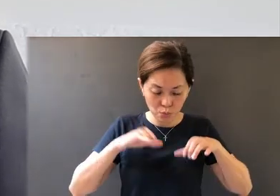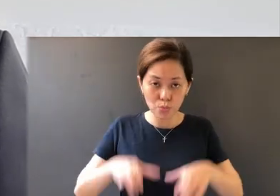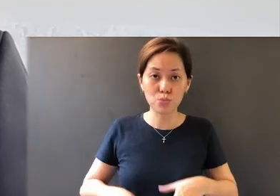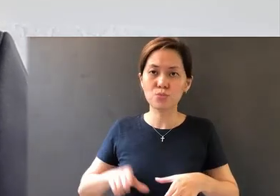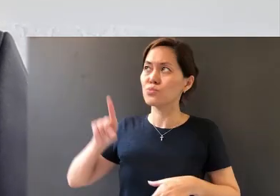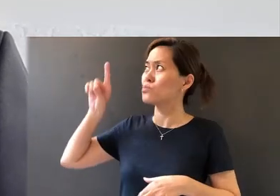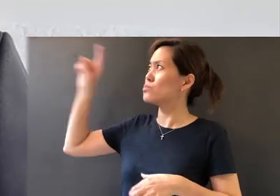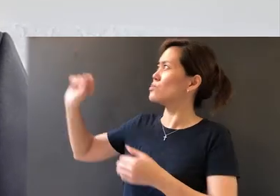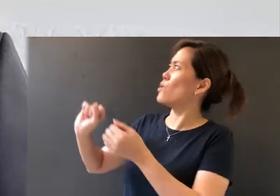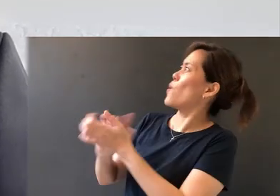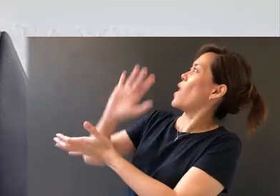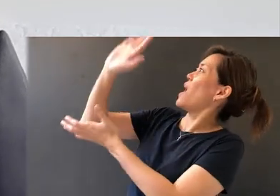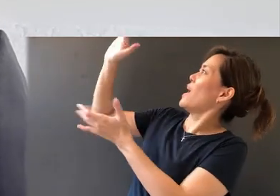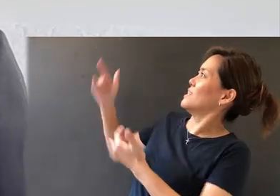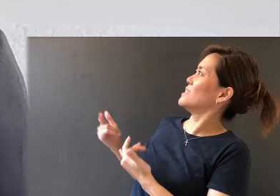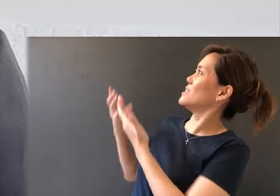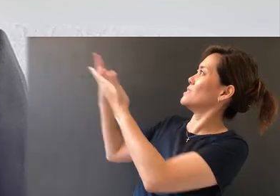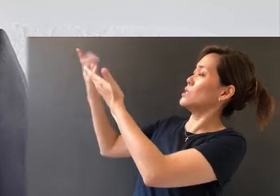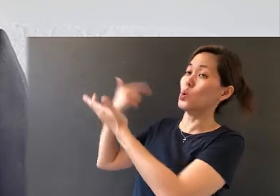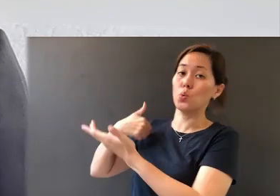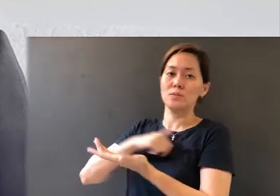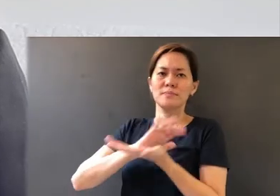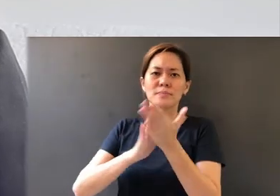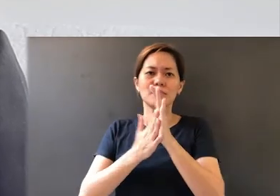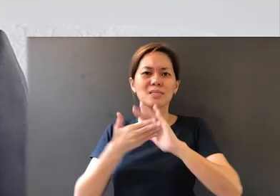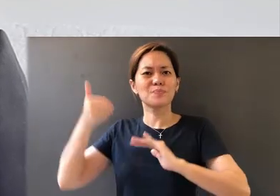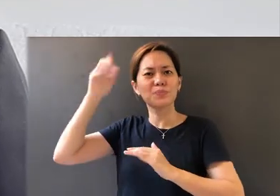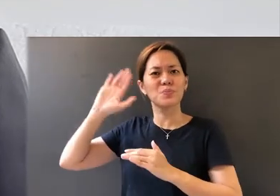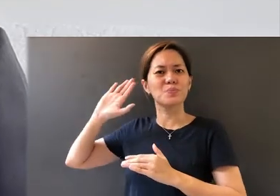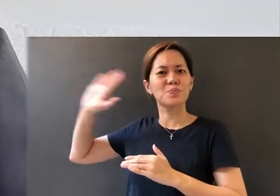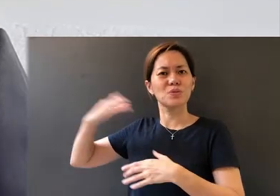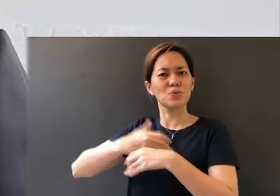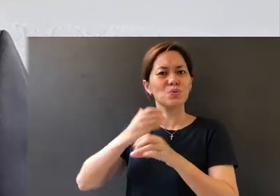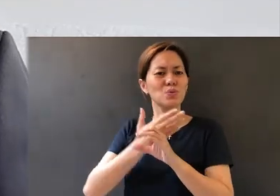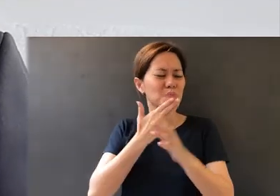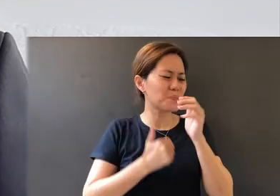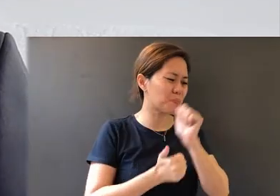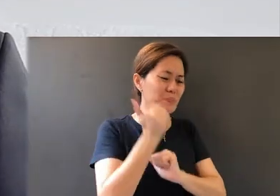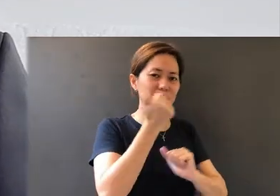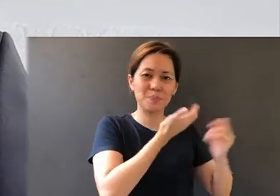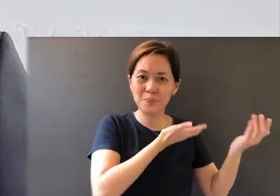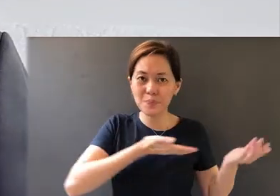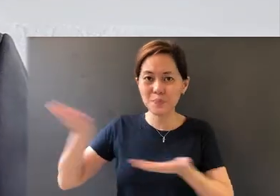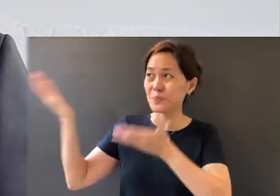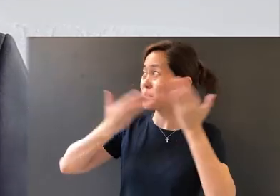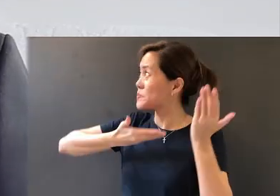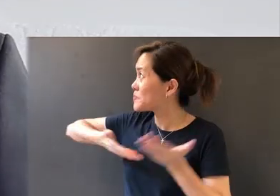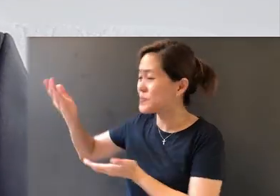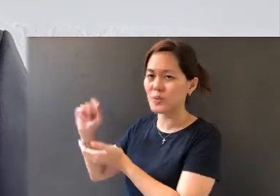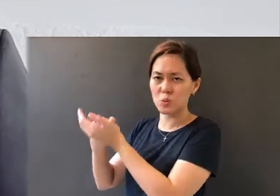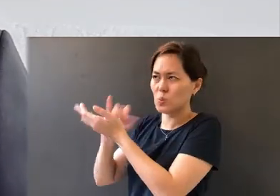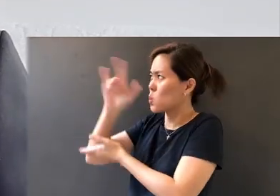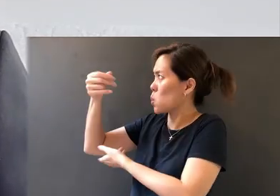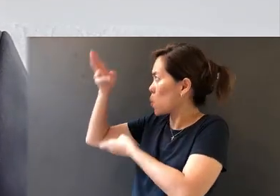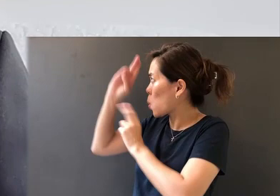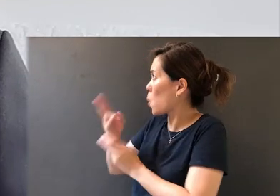and we become the best of God's creation, bringing Him glory and honor through